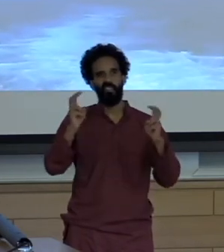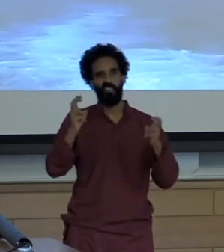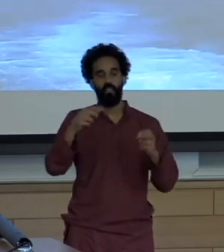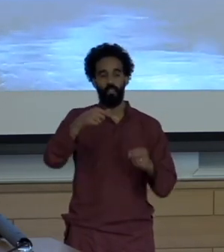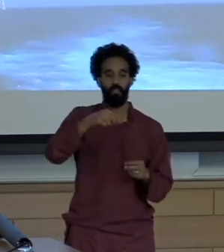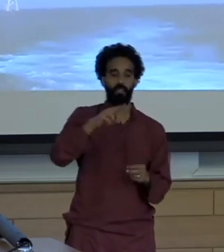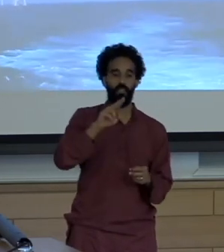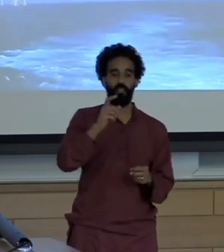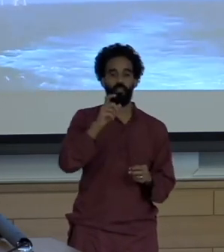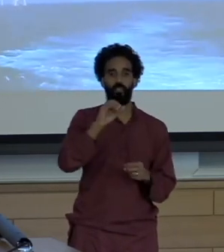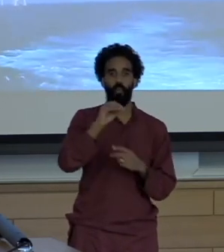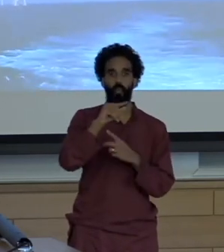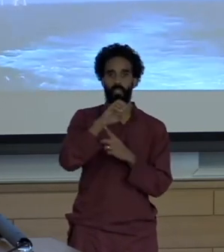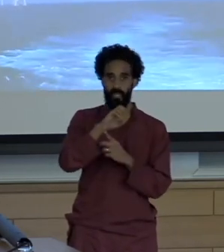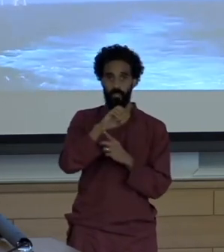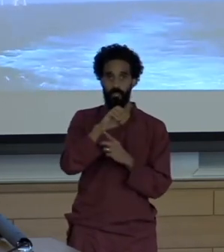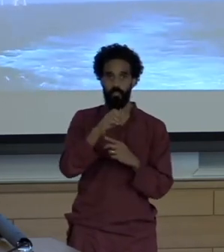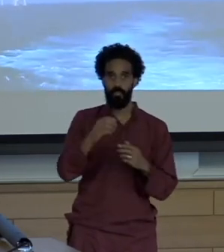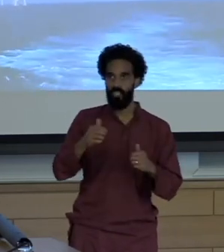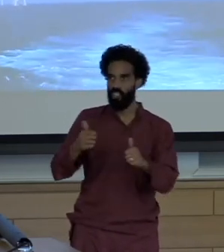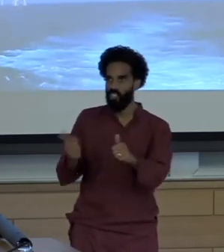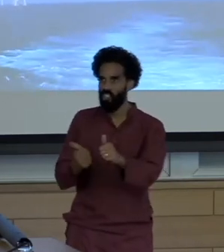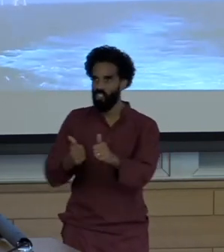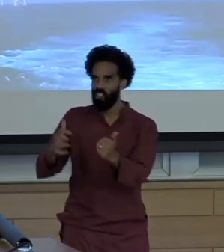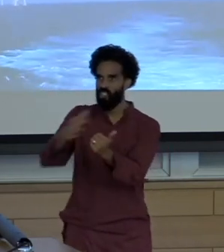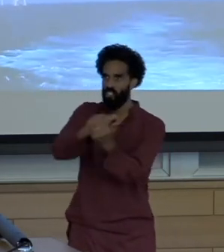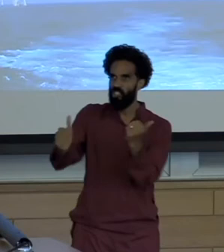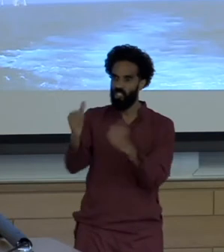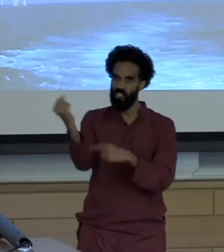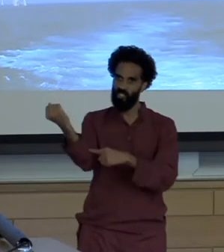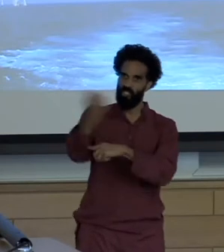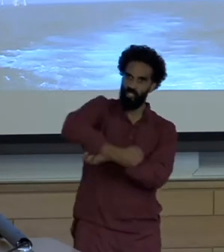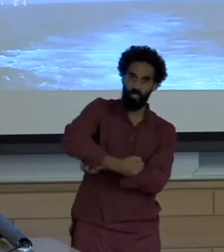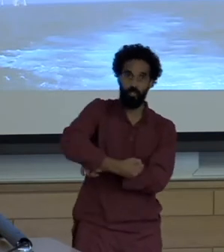Those interest groups intent on keeping Giants out of sight and out of mind